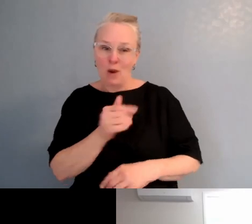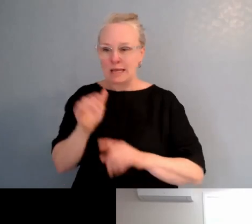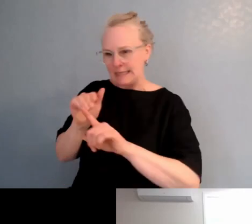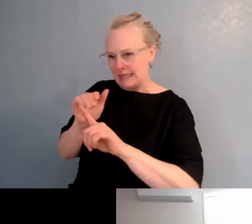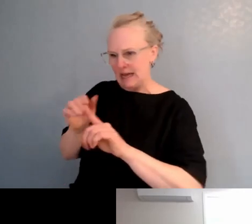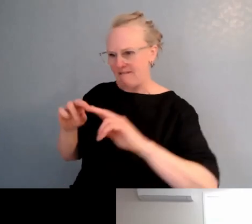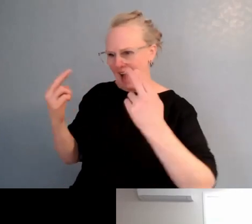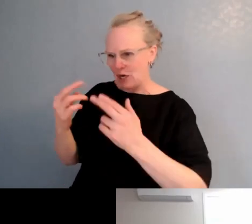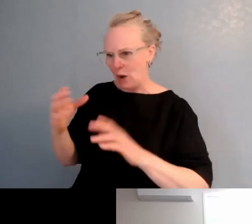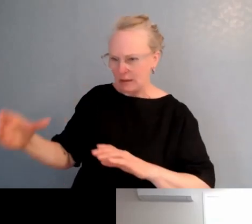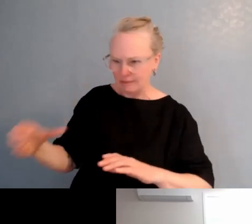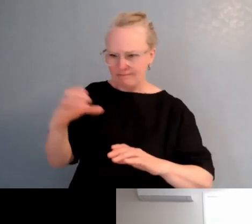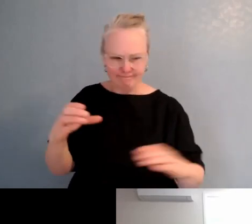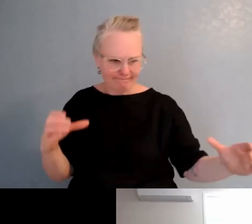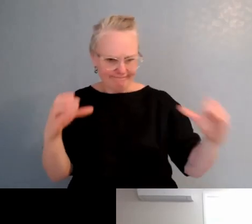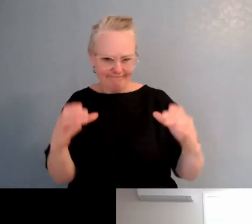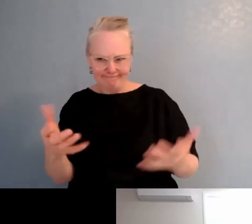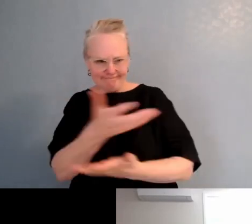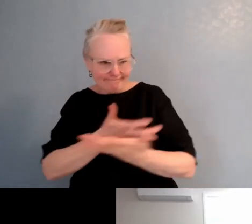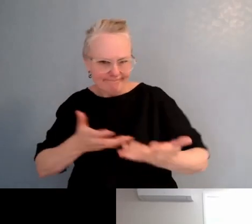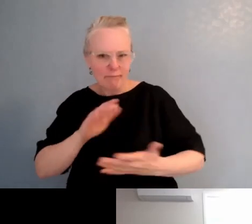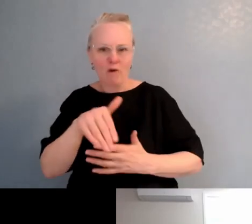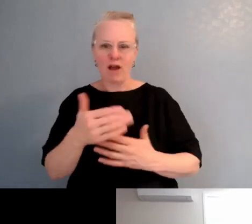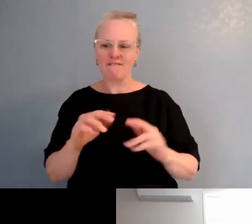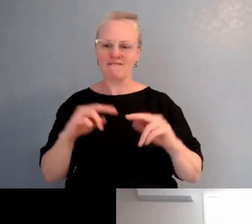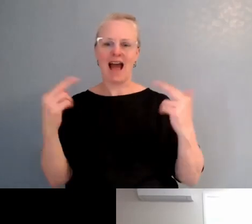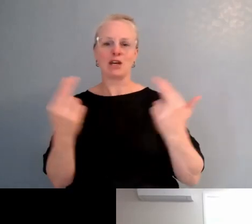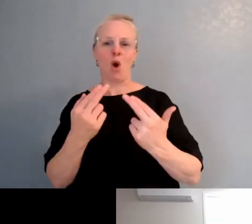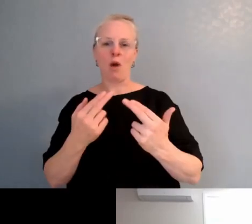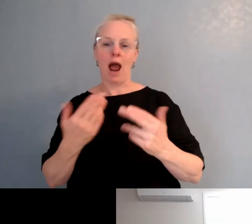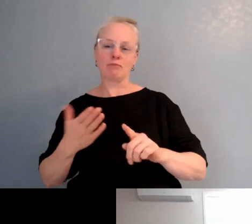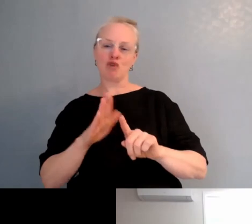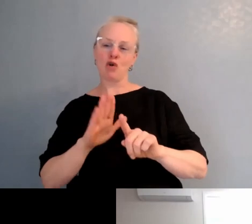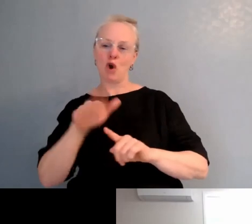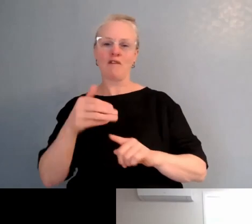with whole whānau approach to Māori language acquisition. And it's been really successful,